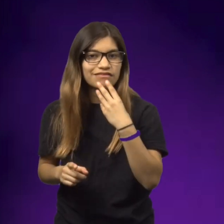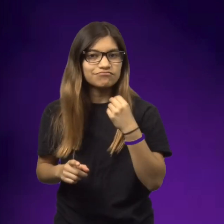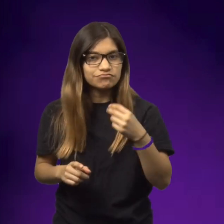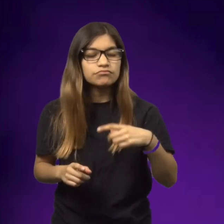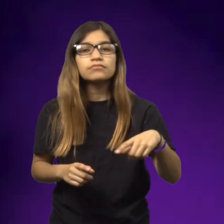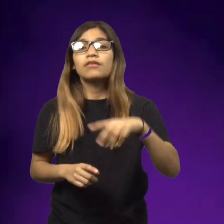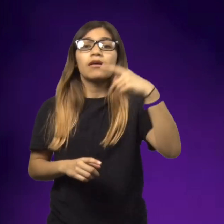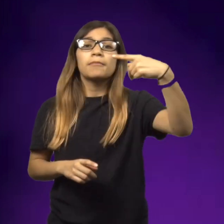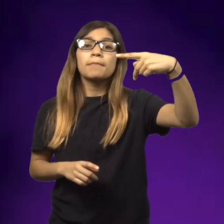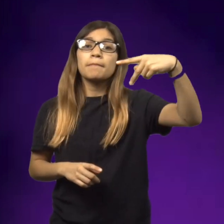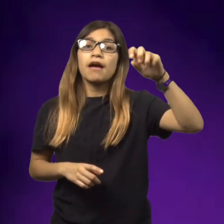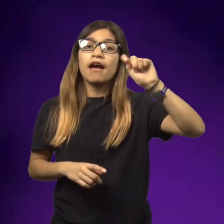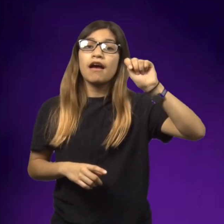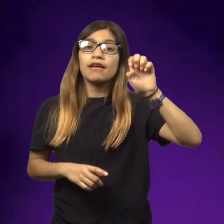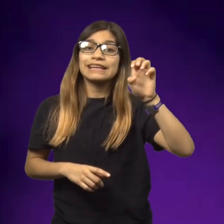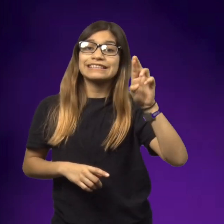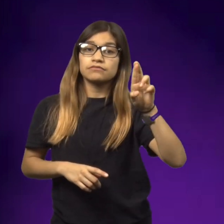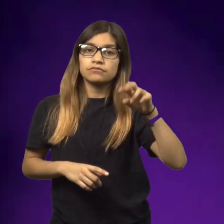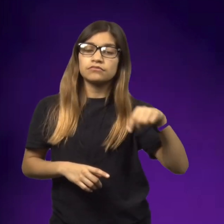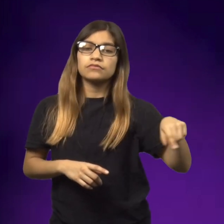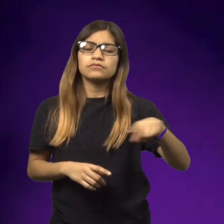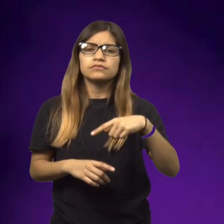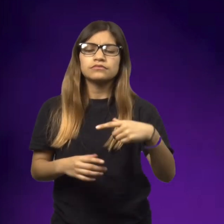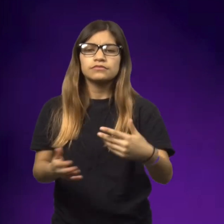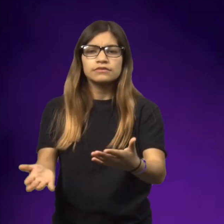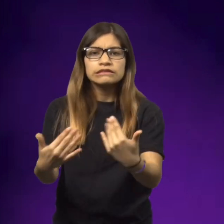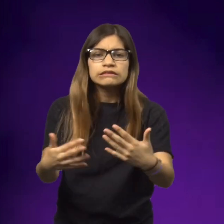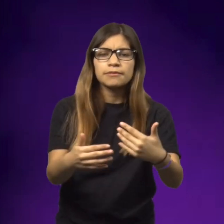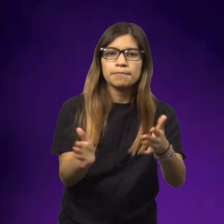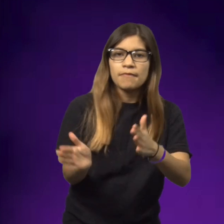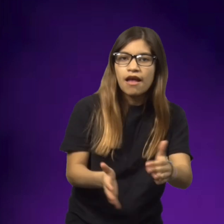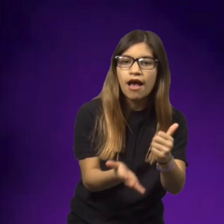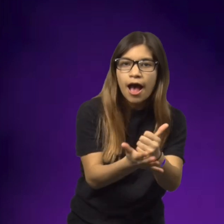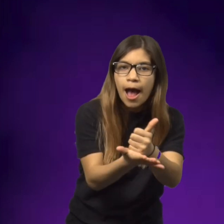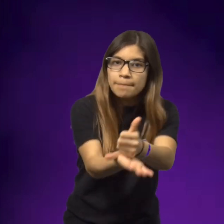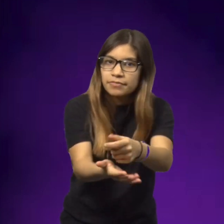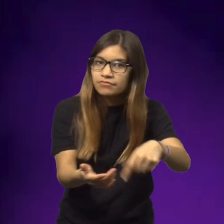All of those people were Jewish. Peter was going to be helping them.